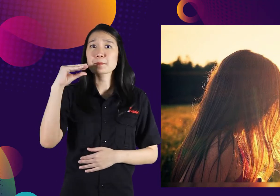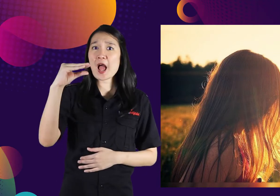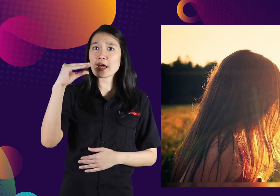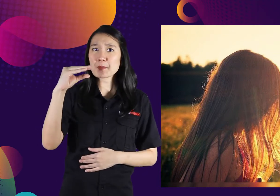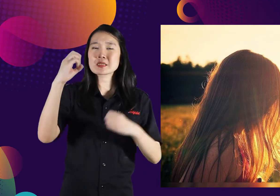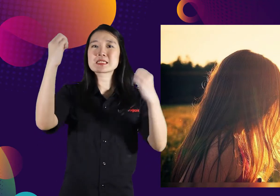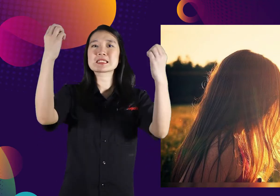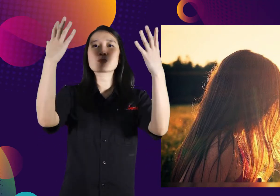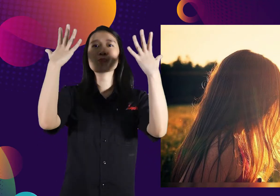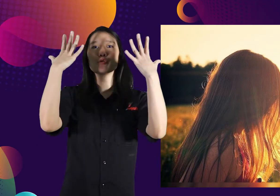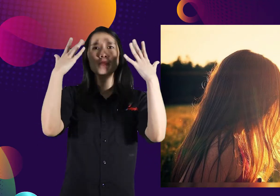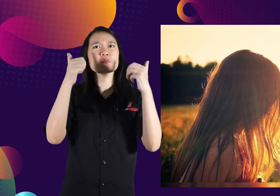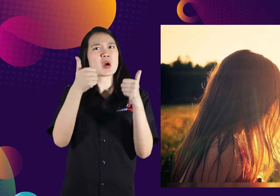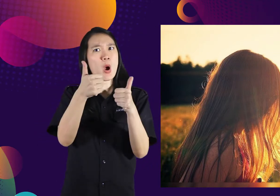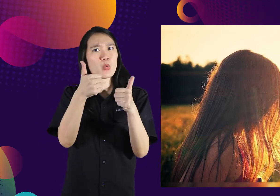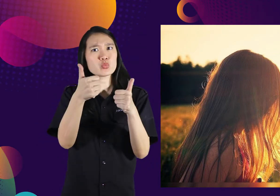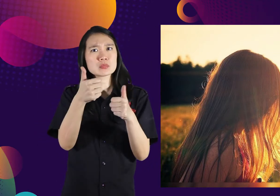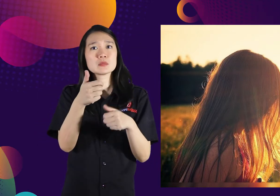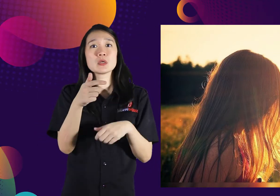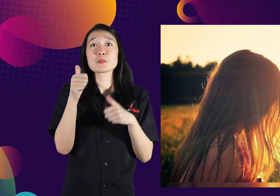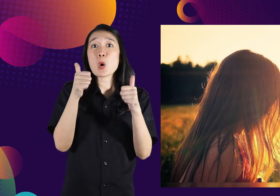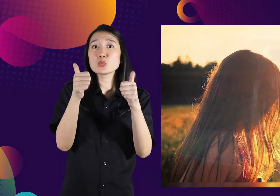Good for sunbathing, in the morning.